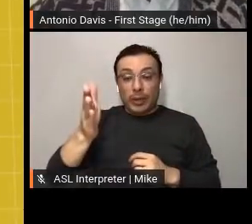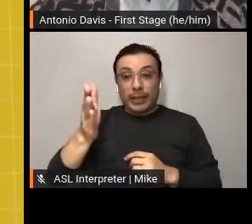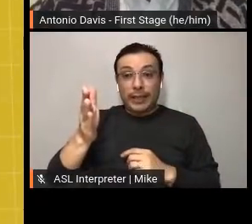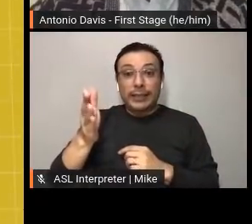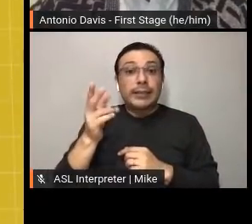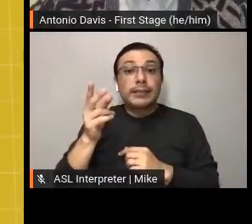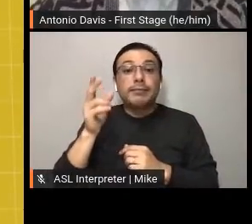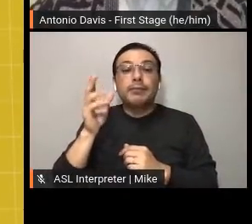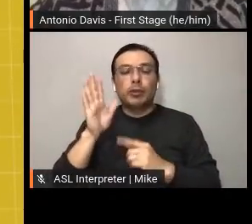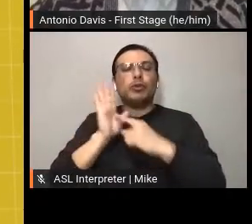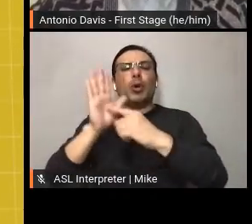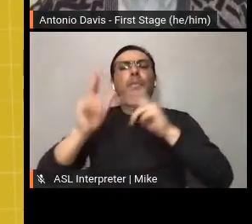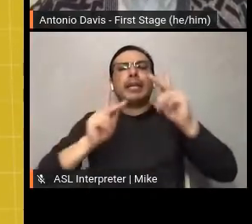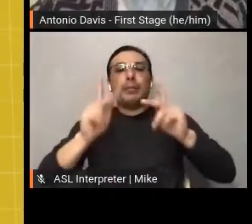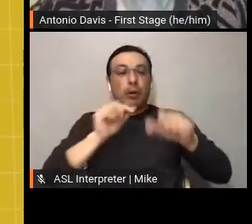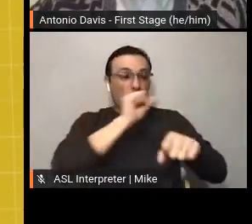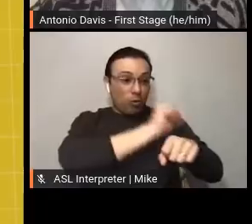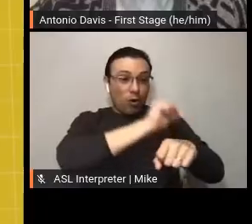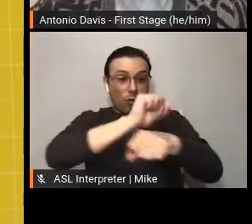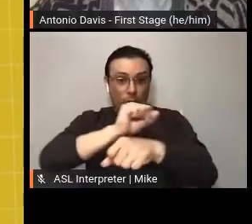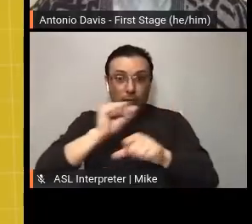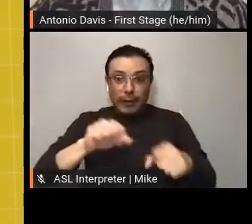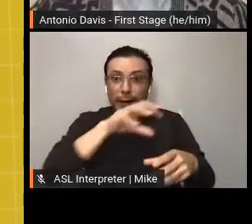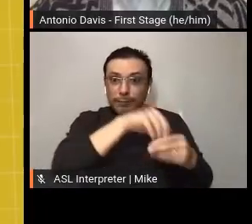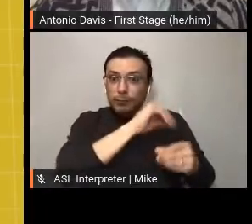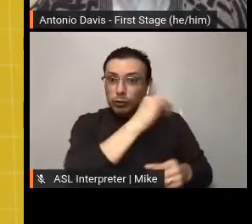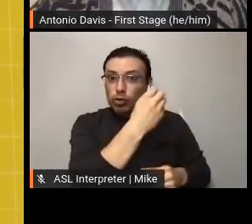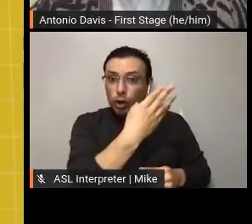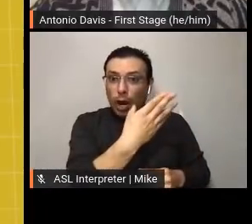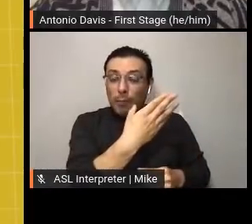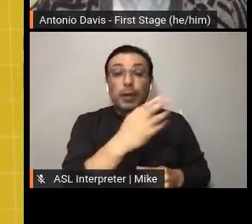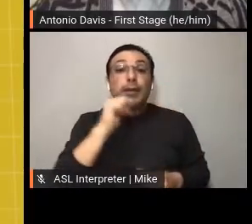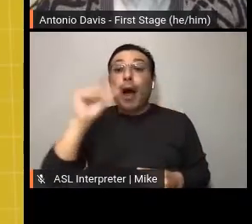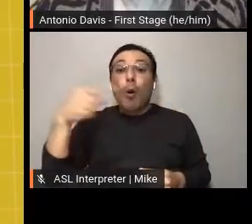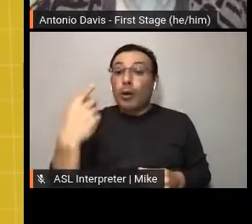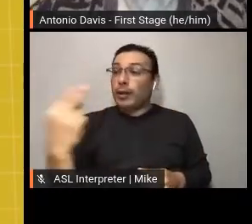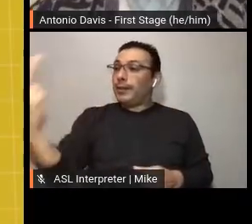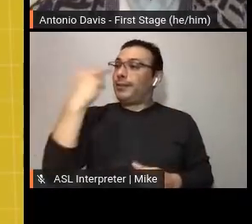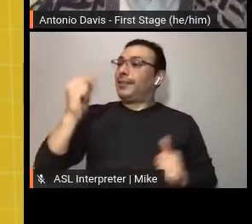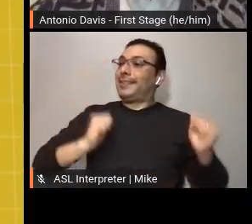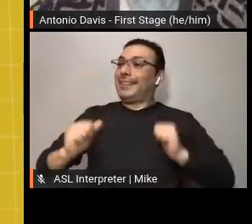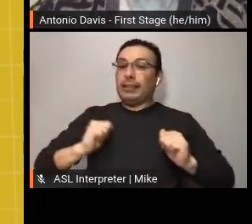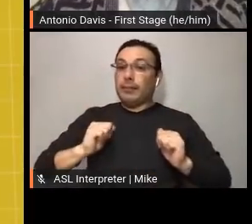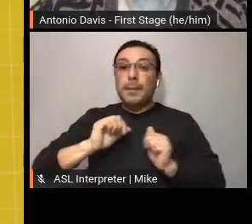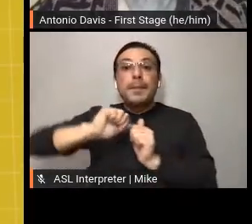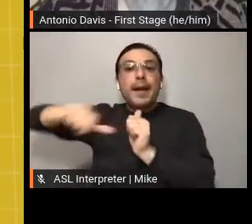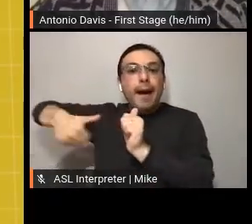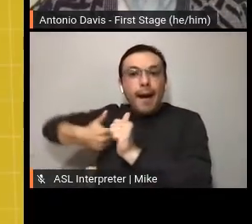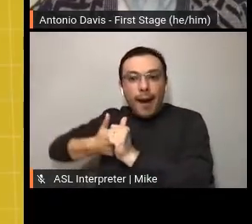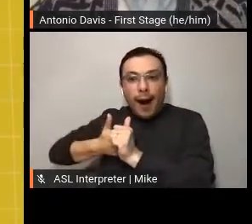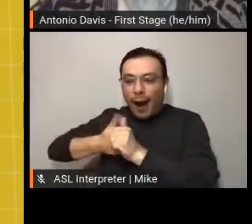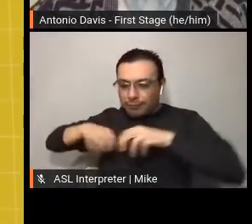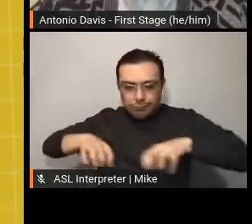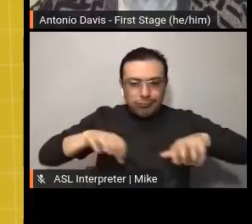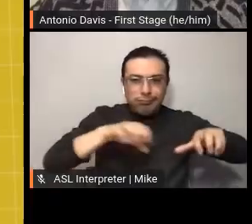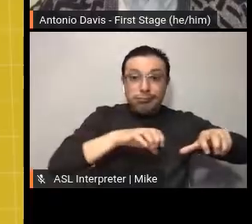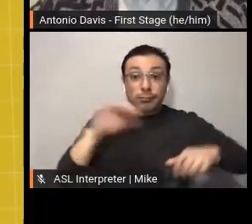options theater has to offer behind the stage. Secondly, we plan to become